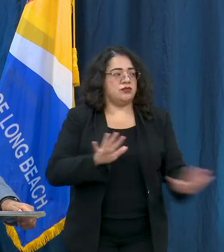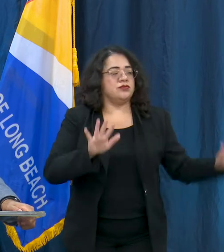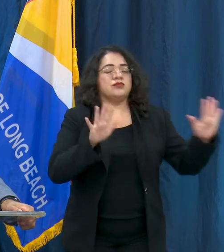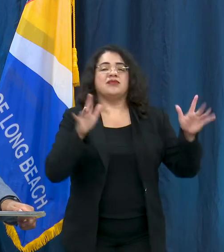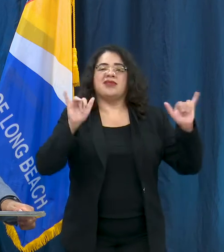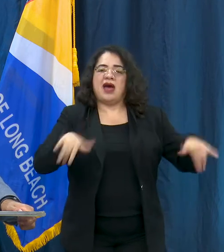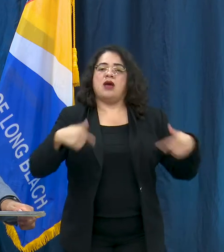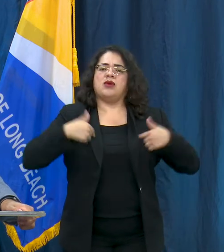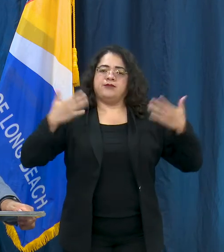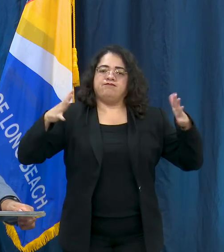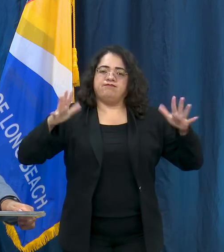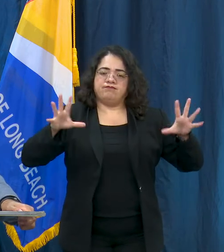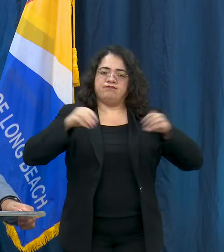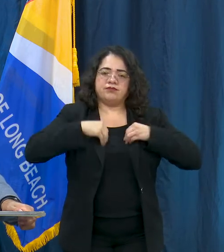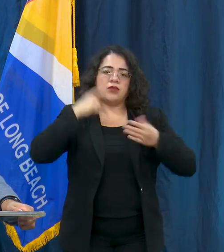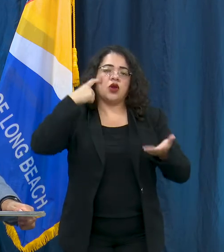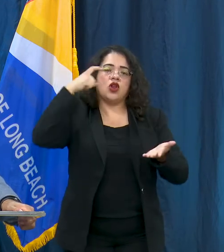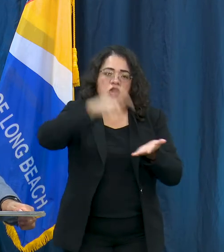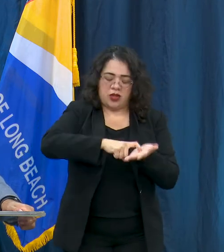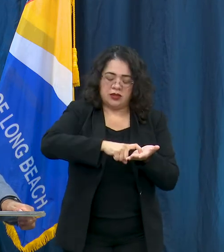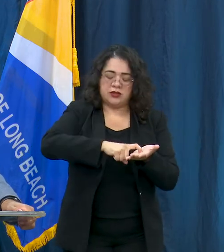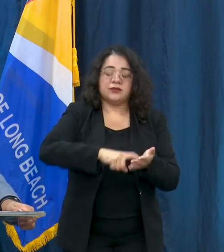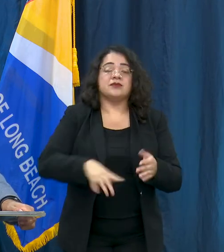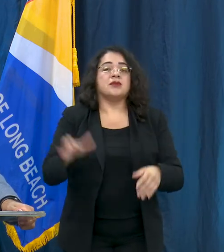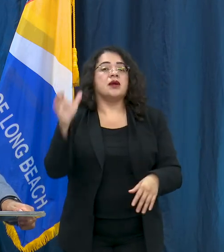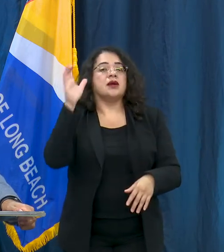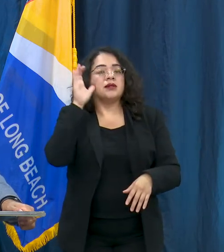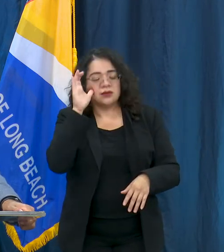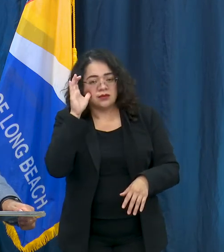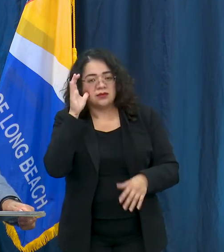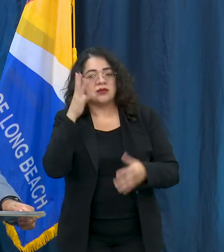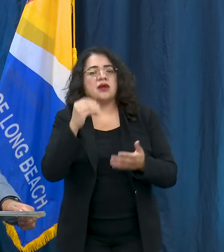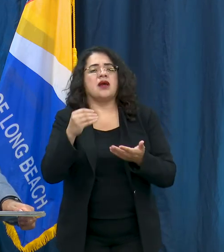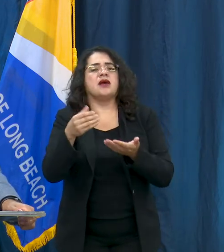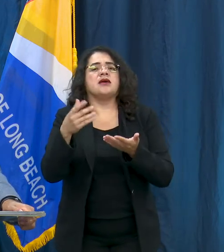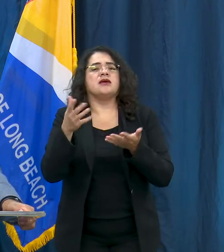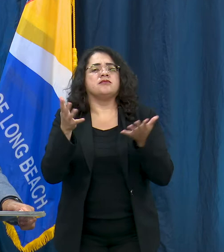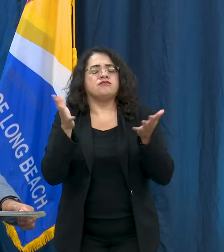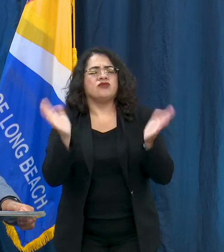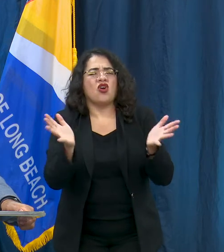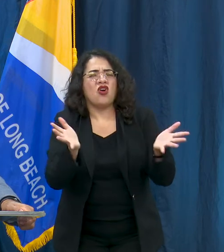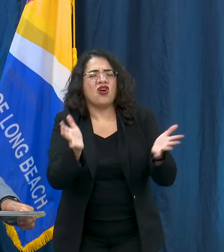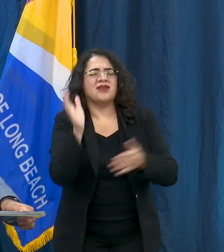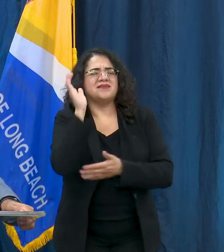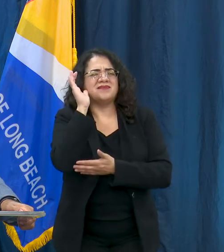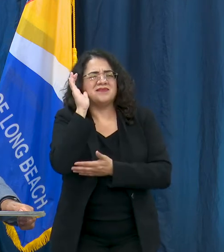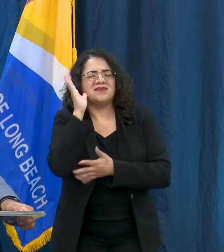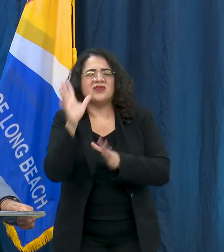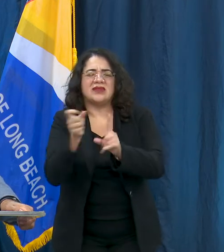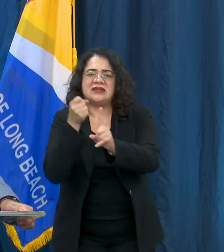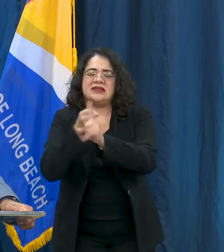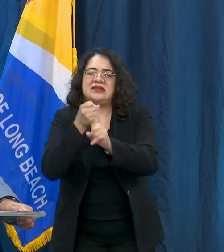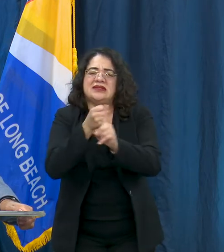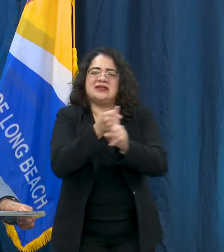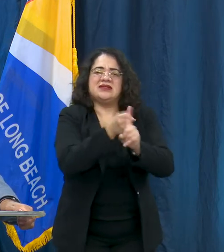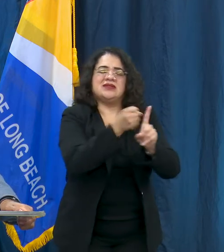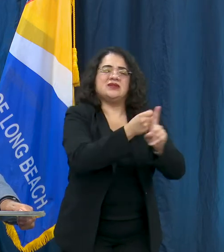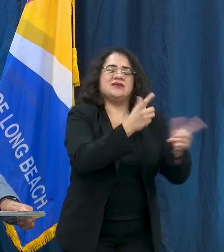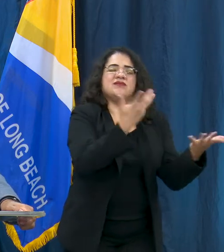The second is to listen to accounts and experiences of racial injustice, inequity or harm to community members.